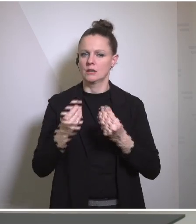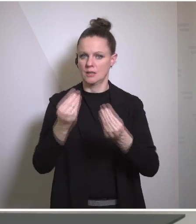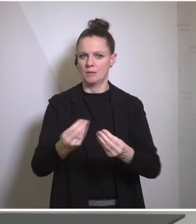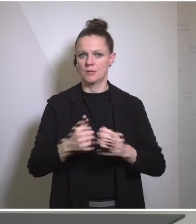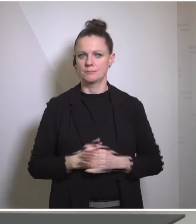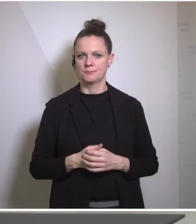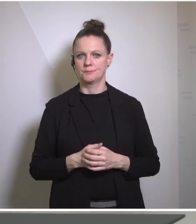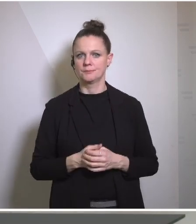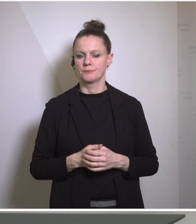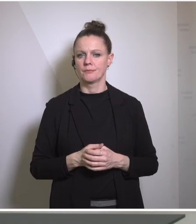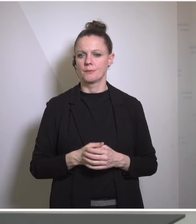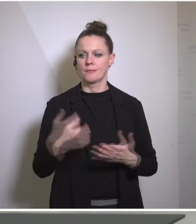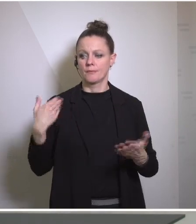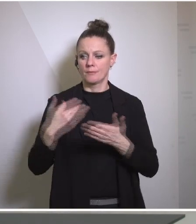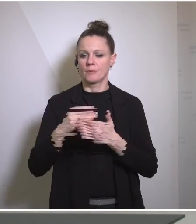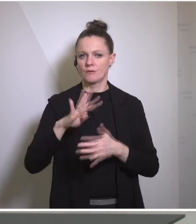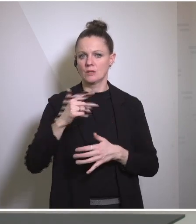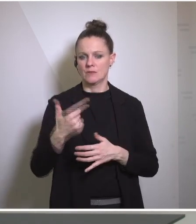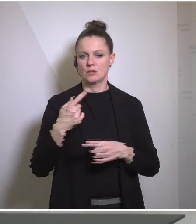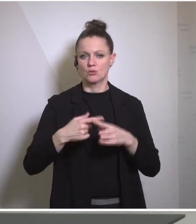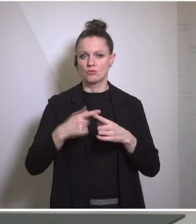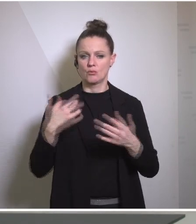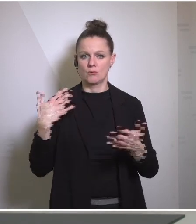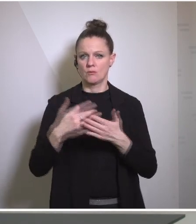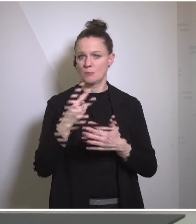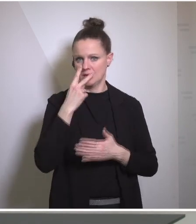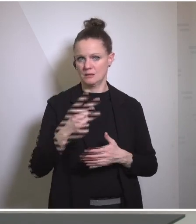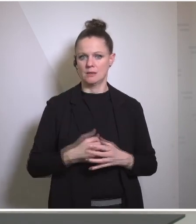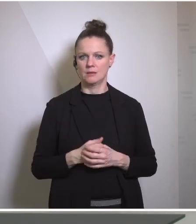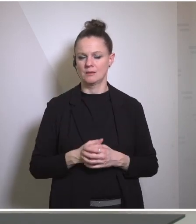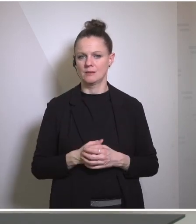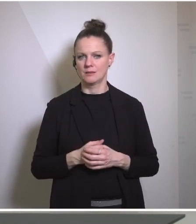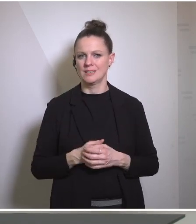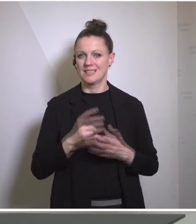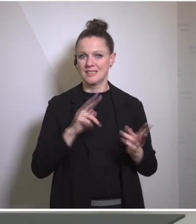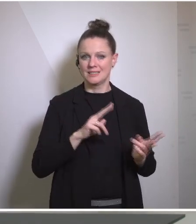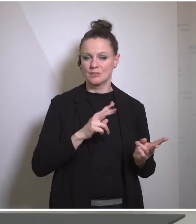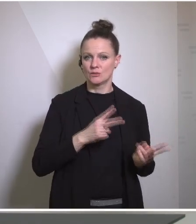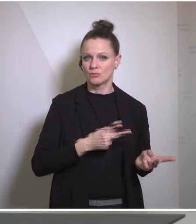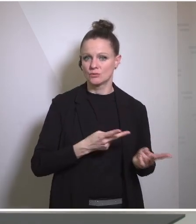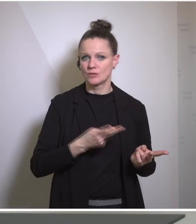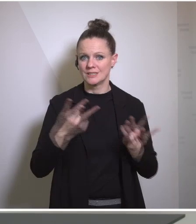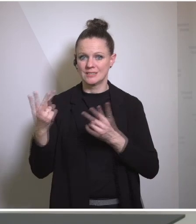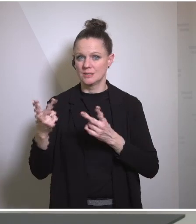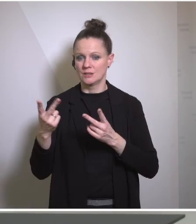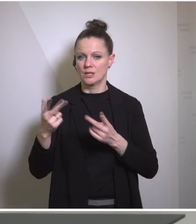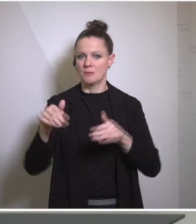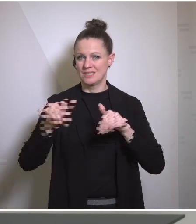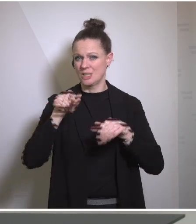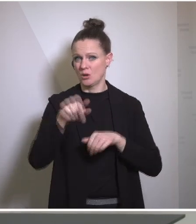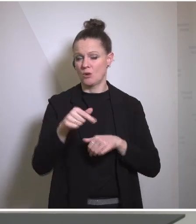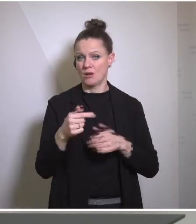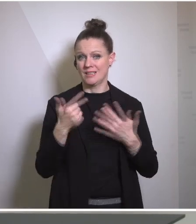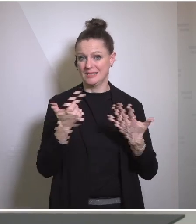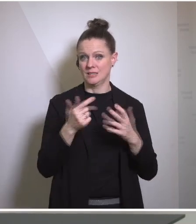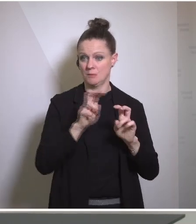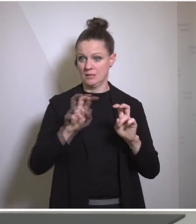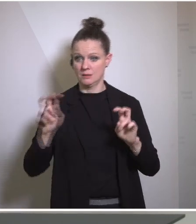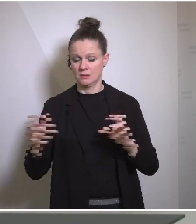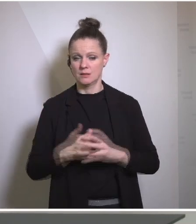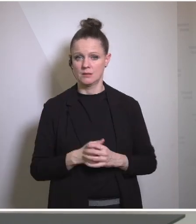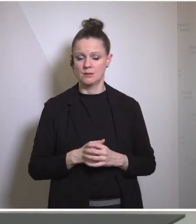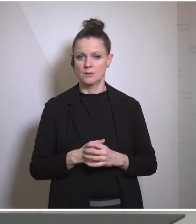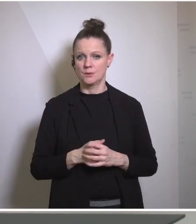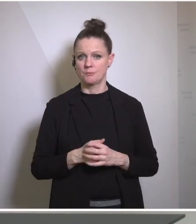24 hours is there's seven seven seats on this transitional um Council and most of the parties